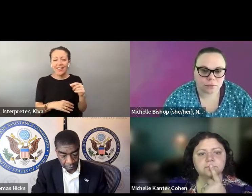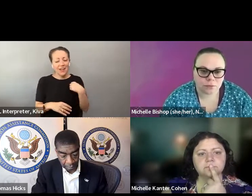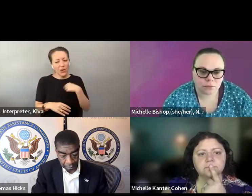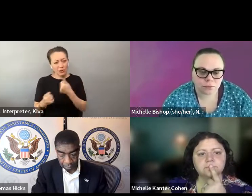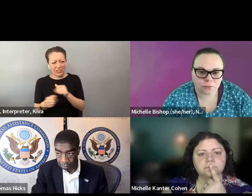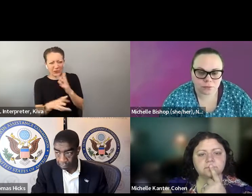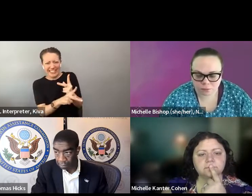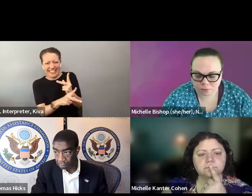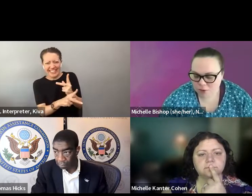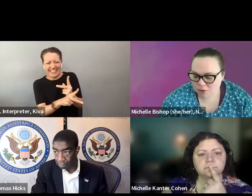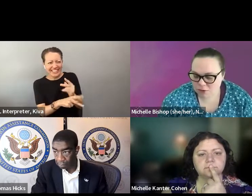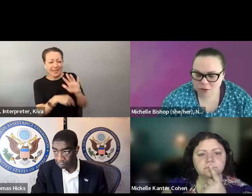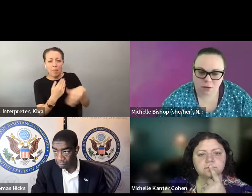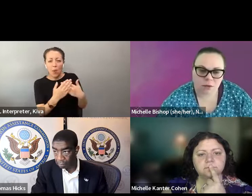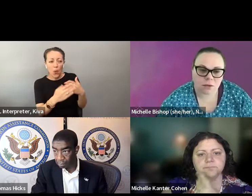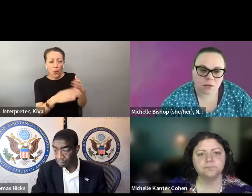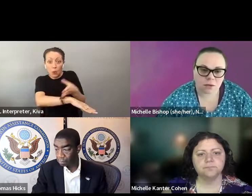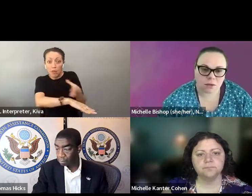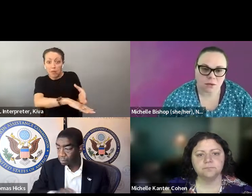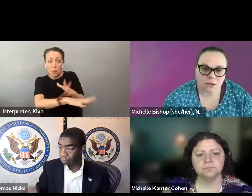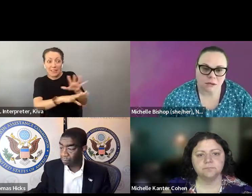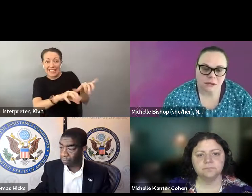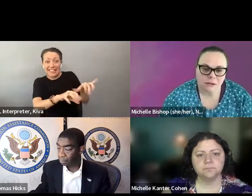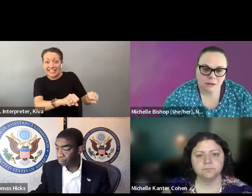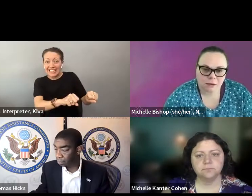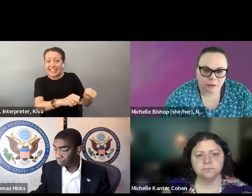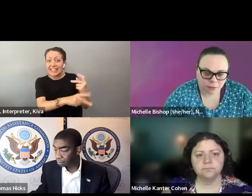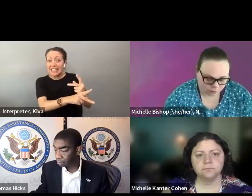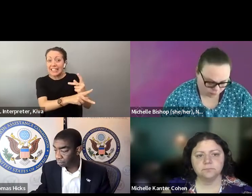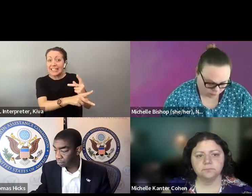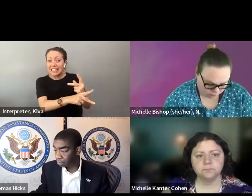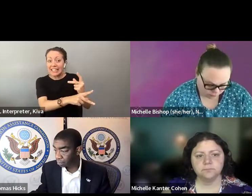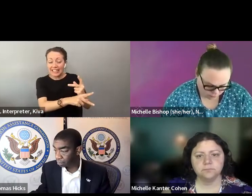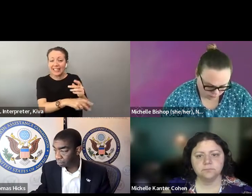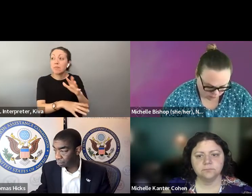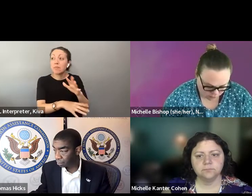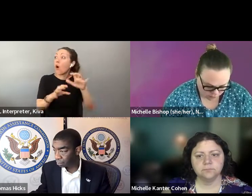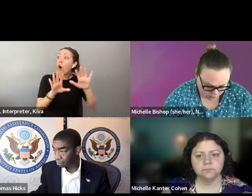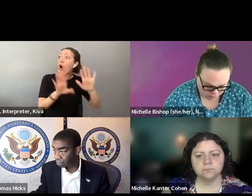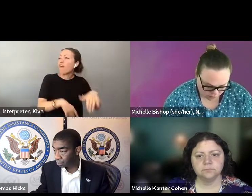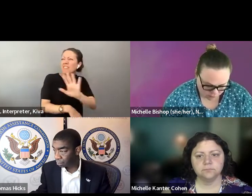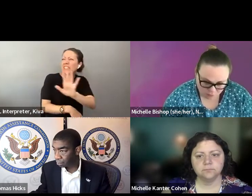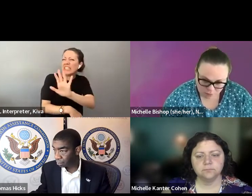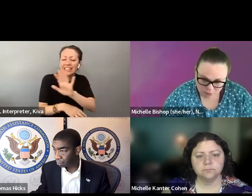improvements, and for us, because after 2020, a lot of our efforts were geared towards preserving those expansions and fighting back on any attempts to